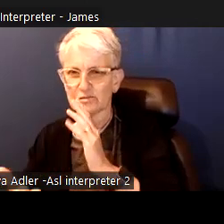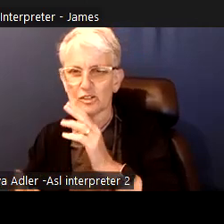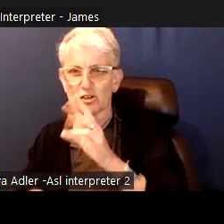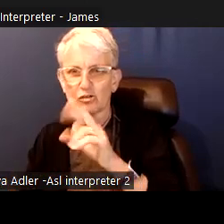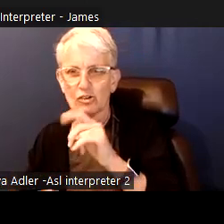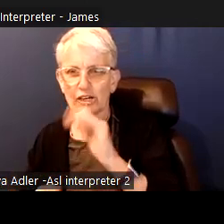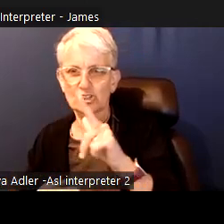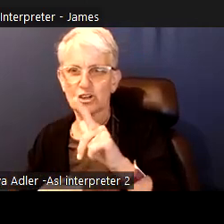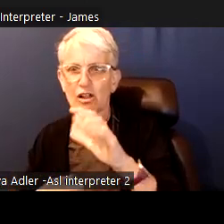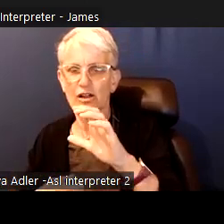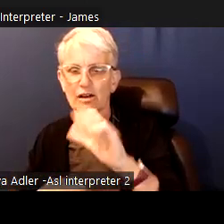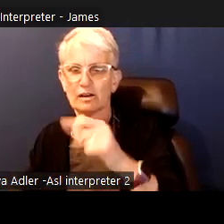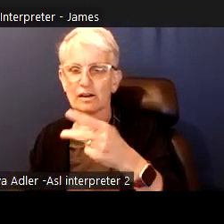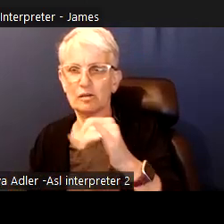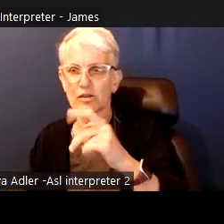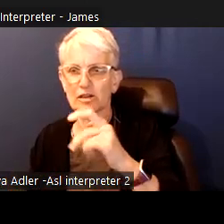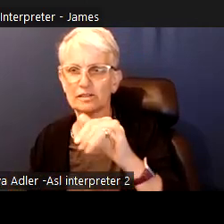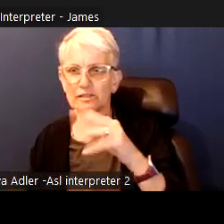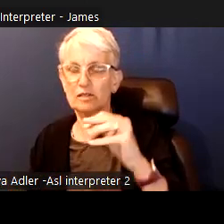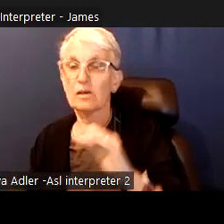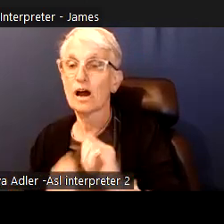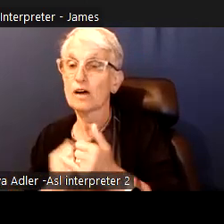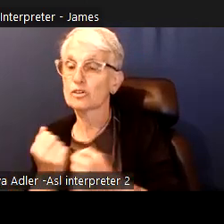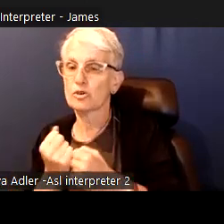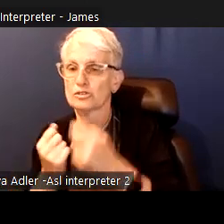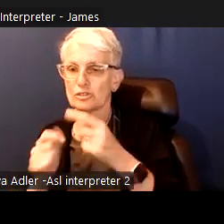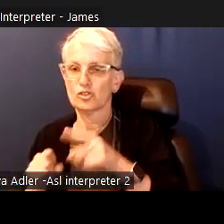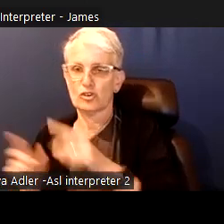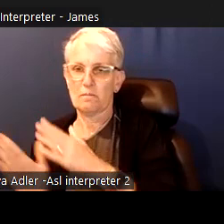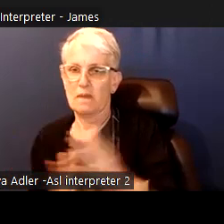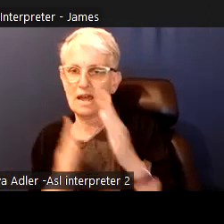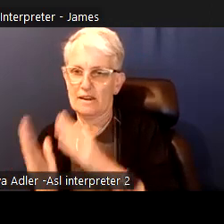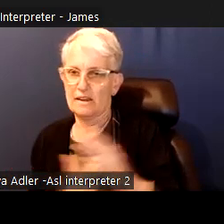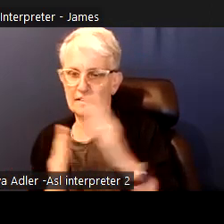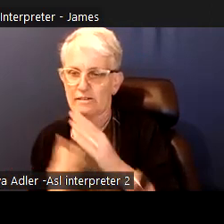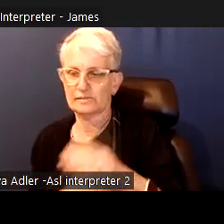Pay attention to the details of the detail specific enough?